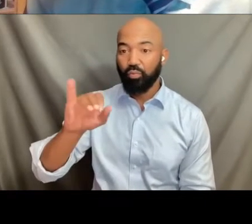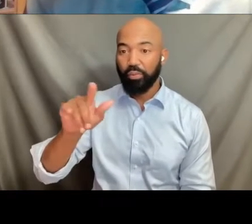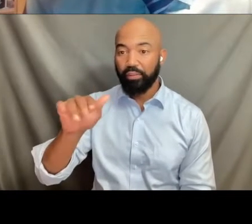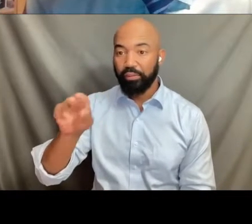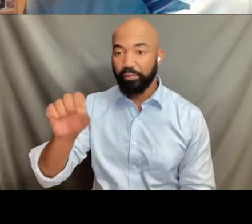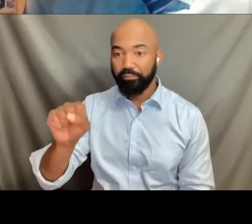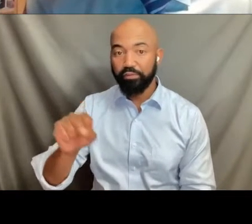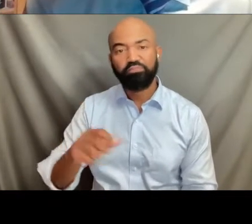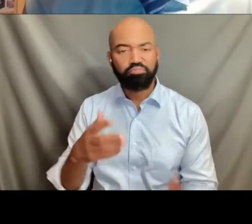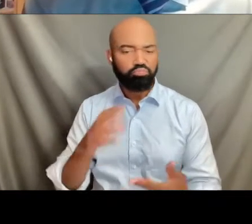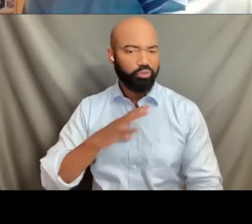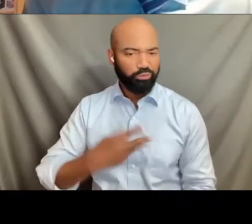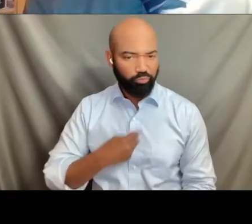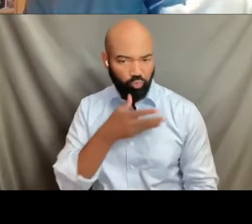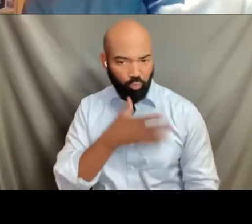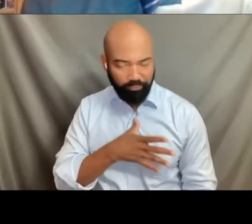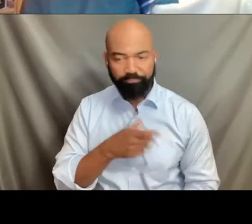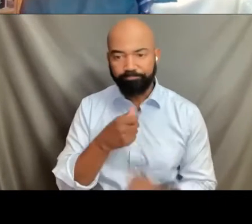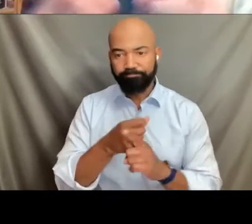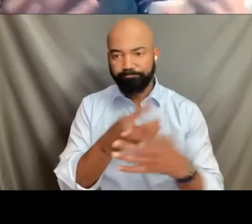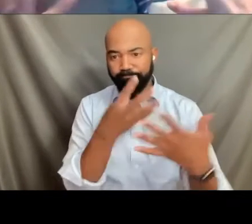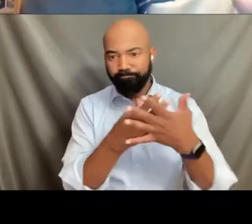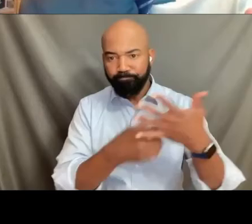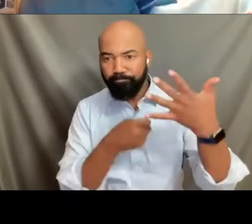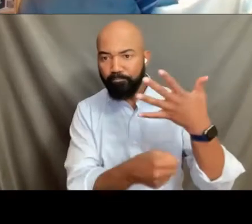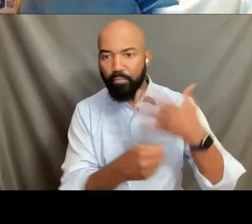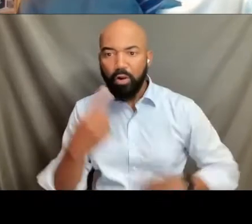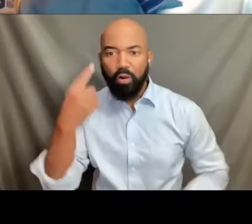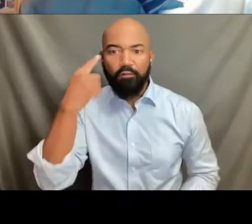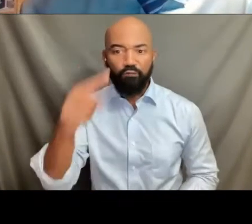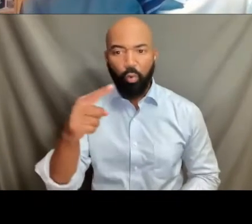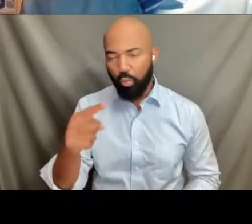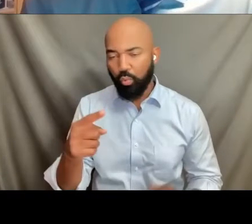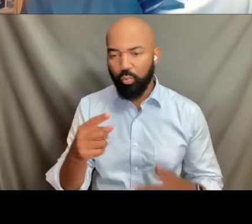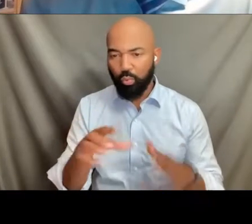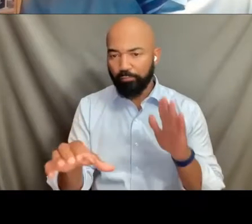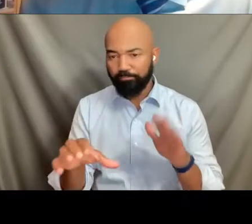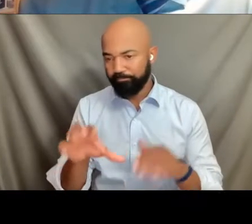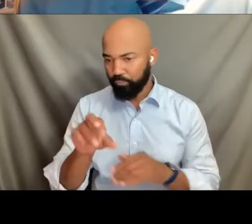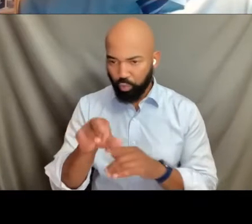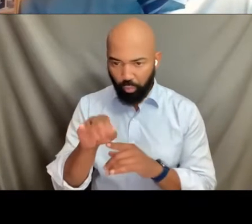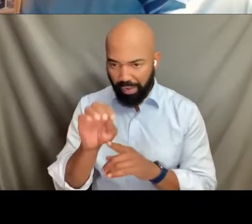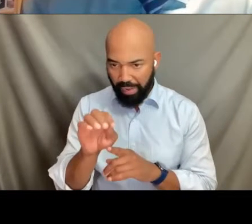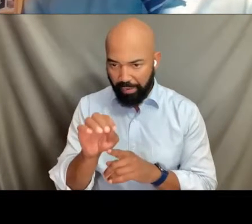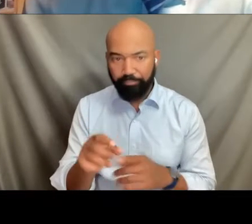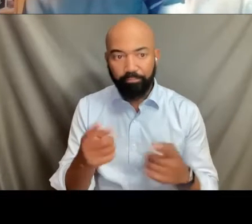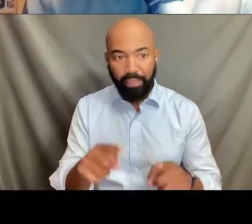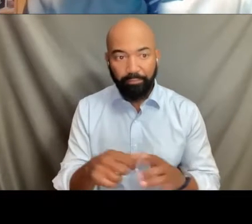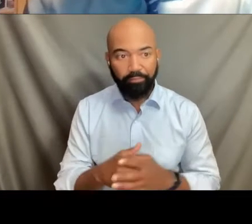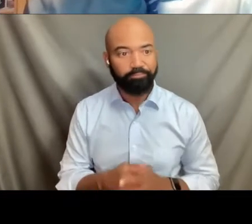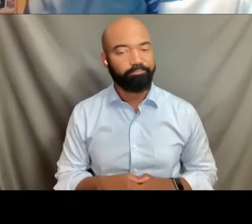she is imprisoned for a crime that she has committed. That is not what this case is about.